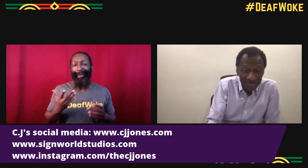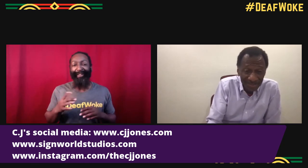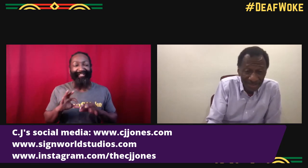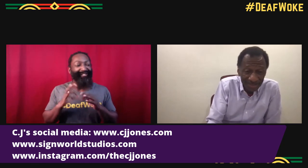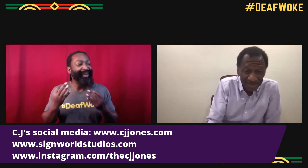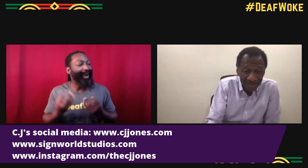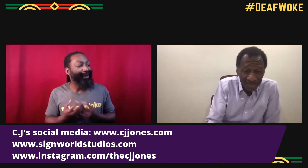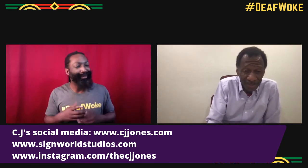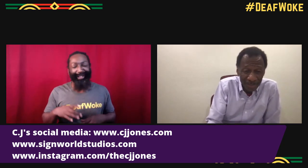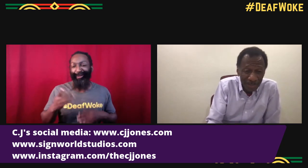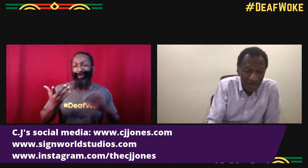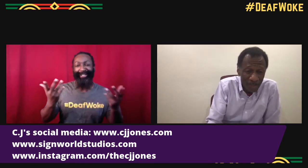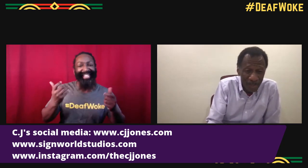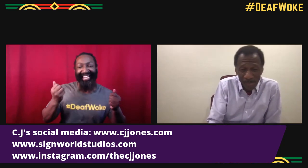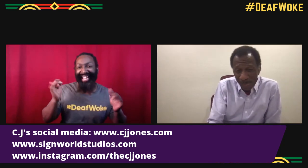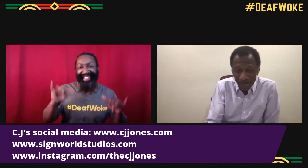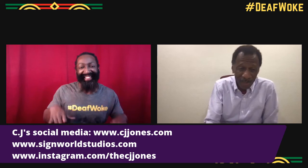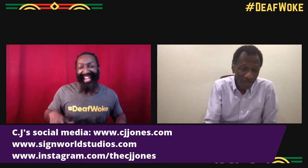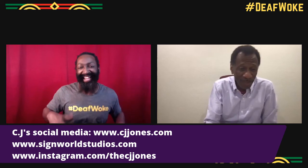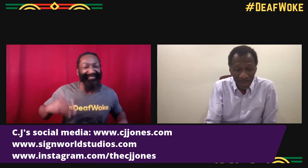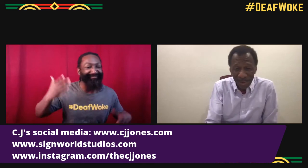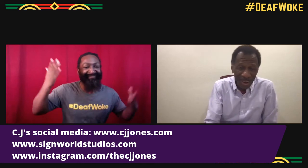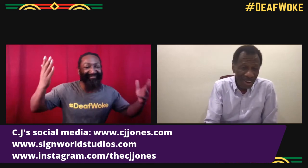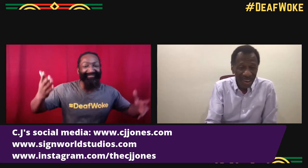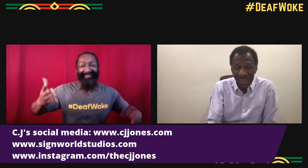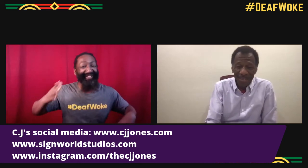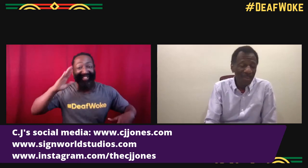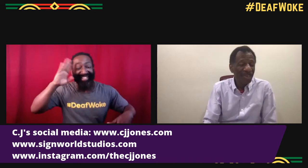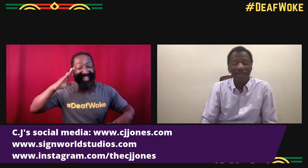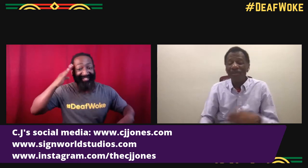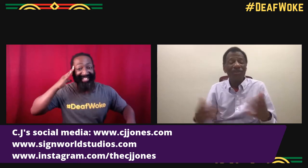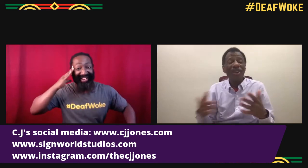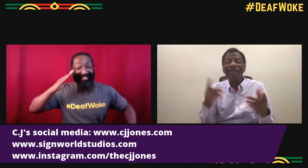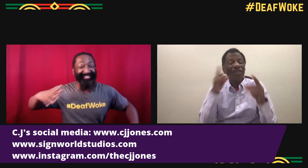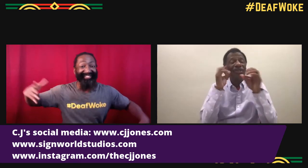a great next show, have a great night with your family.